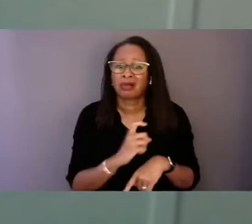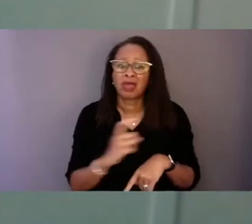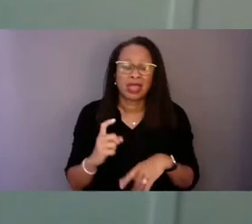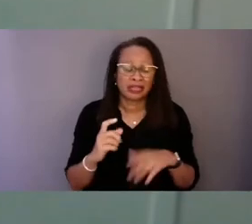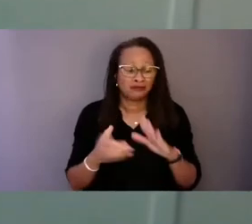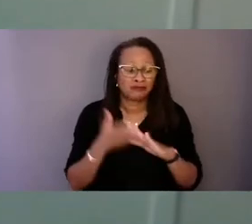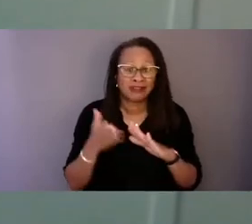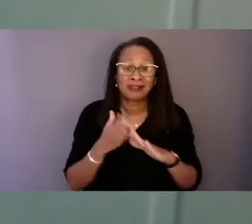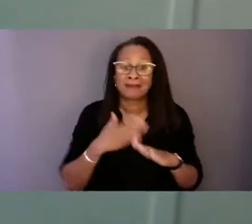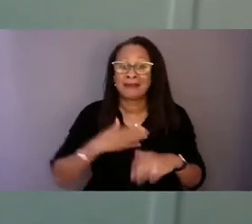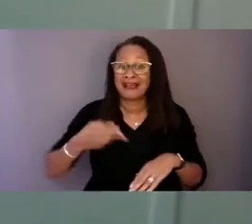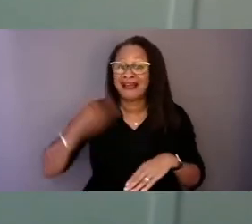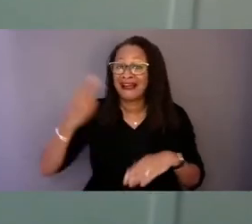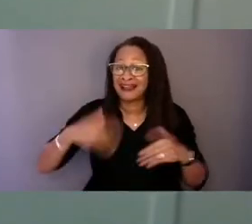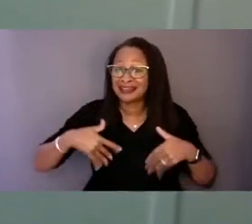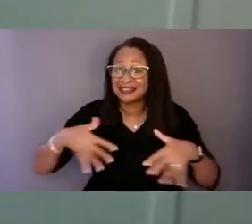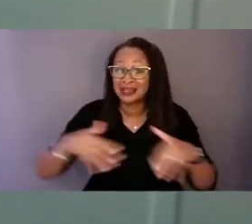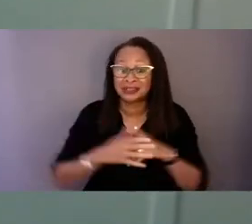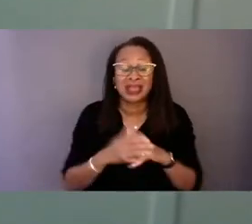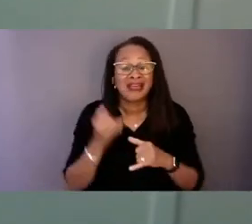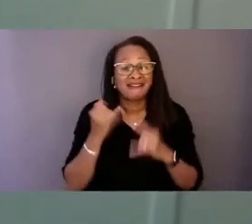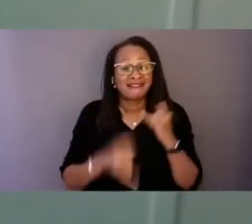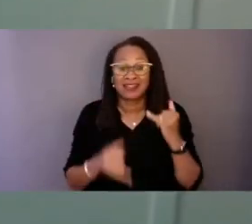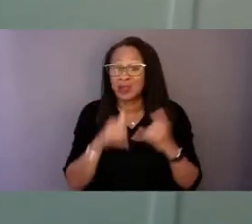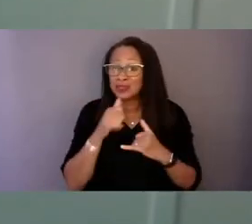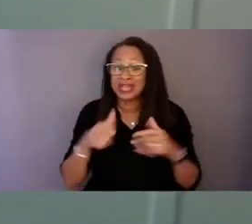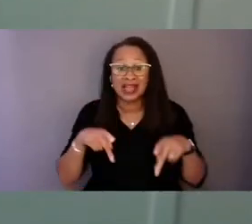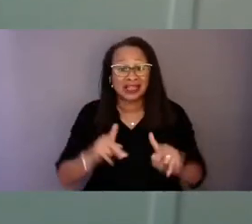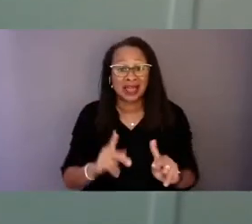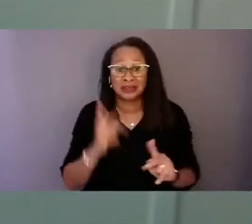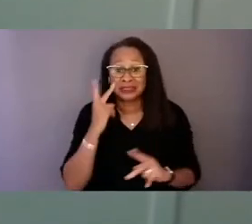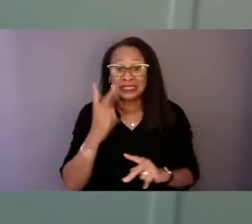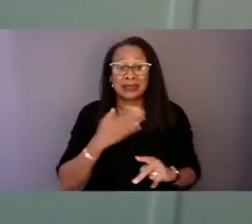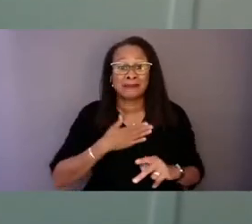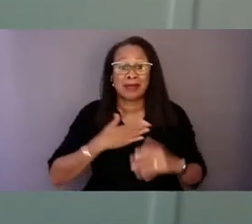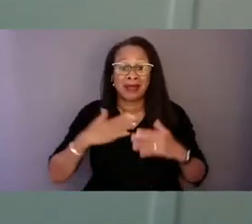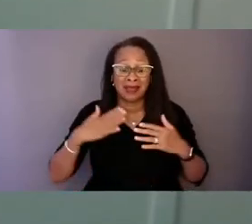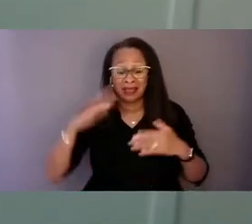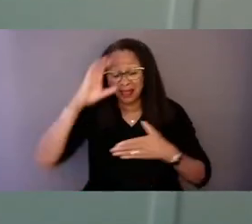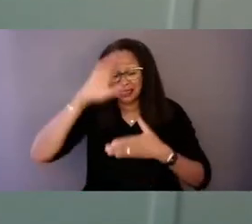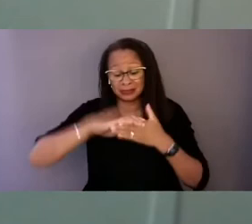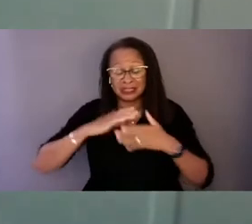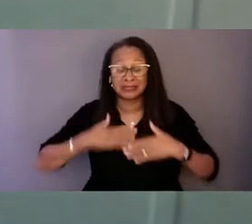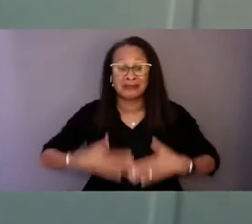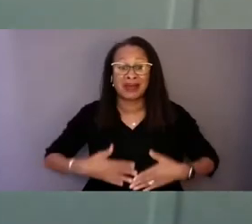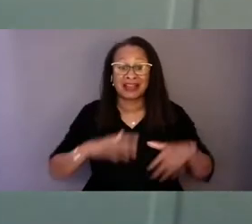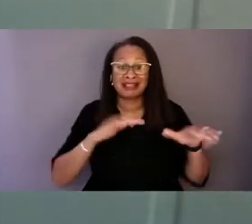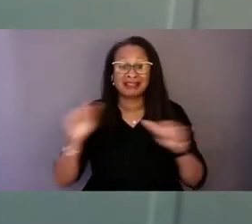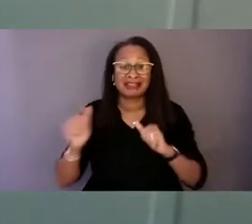And finally, I was not allowed to see my husband's body come out of the garage and be put into the coroner's van